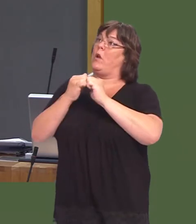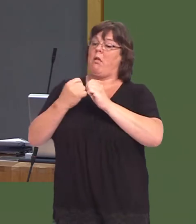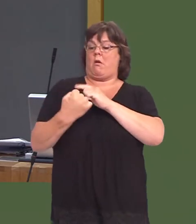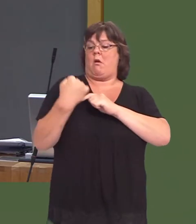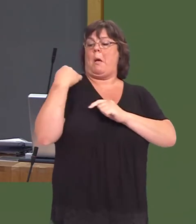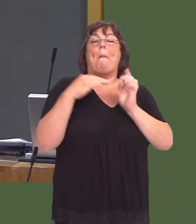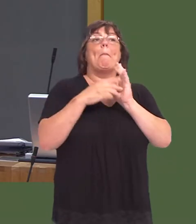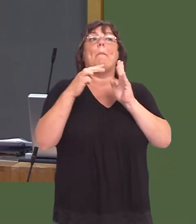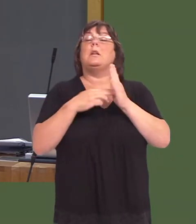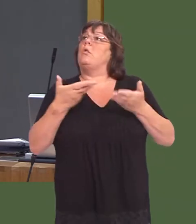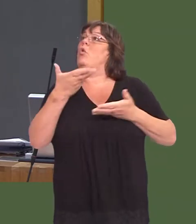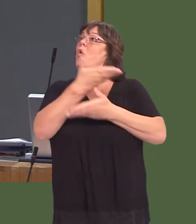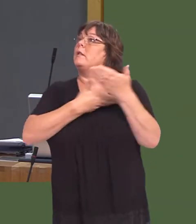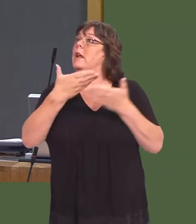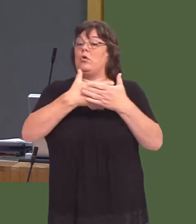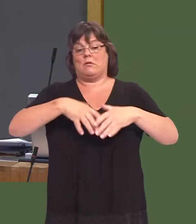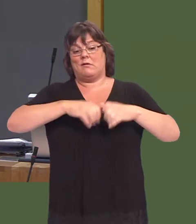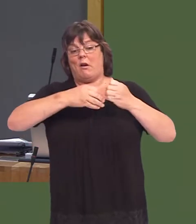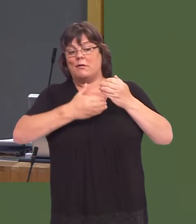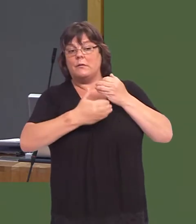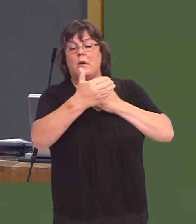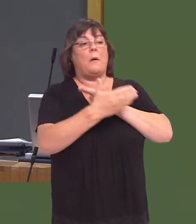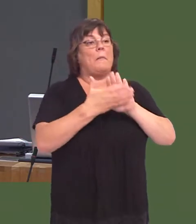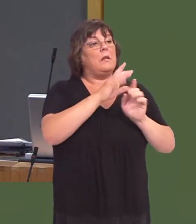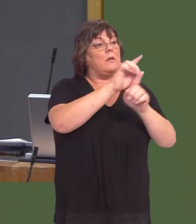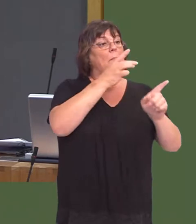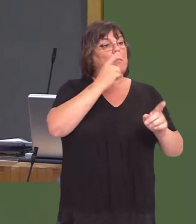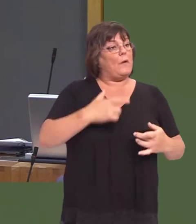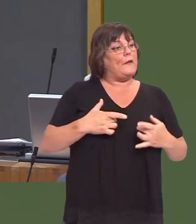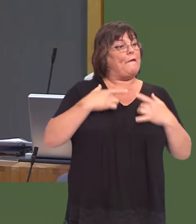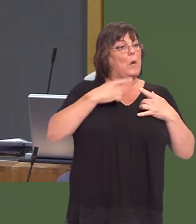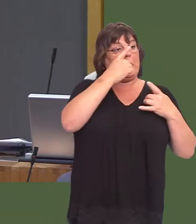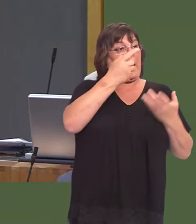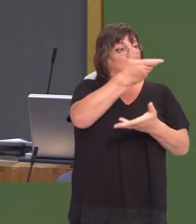on Monday, so everyone needs to express their views as part of that consultation.